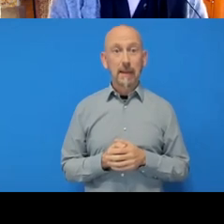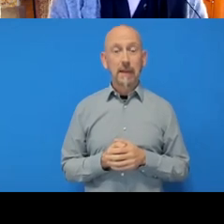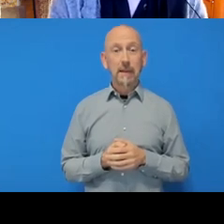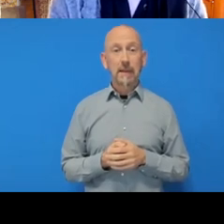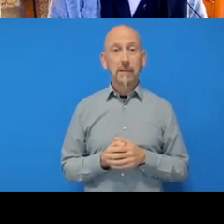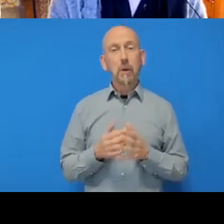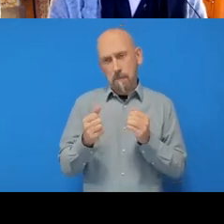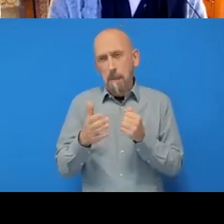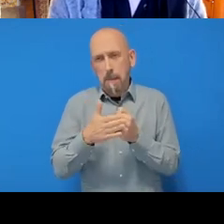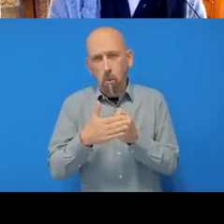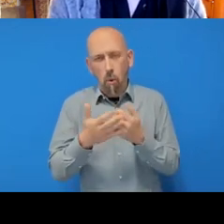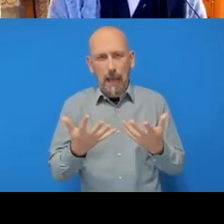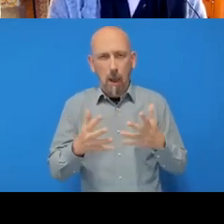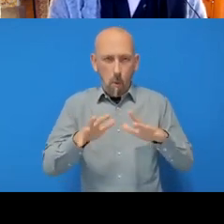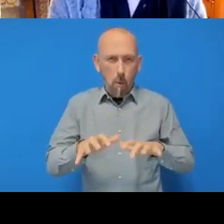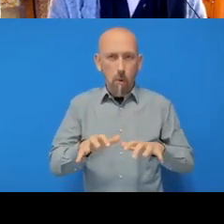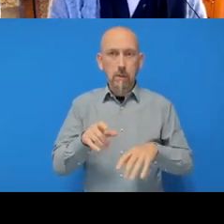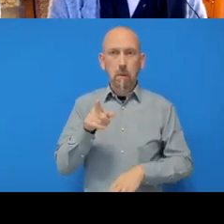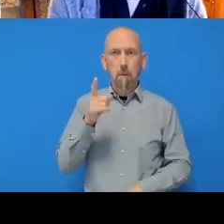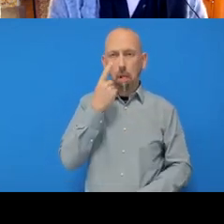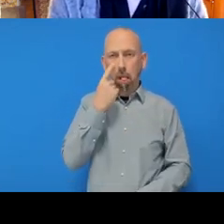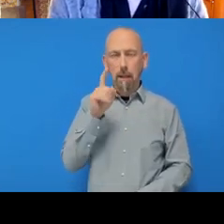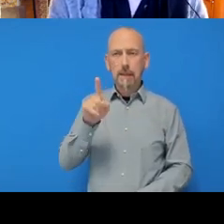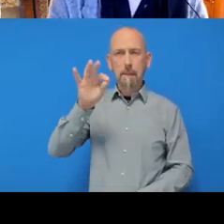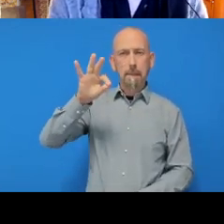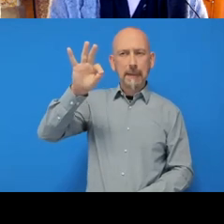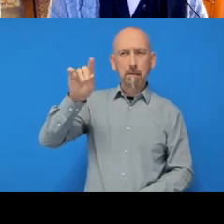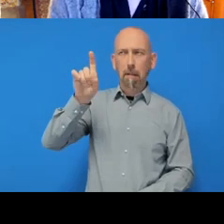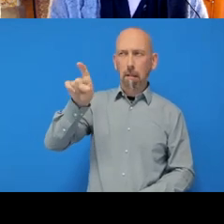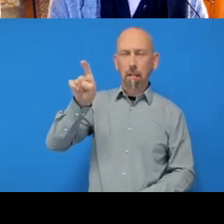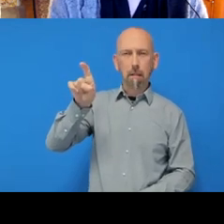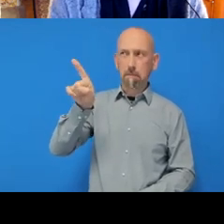So we're gonna click on this pencil icon to edit it. I’m just gonna add some